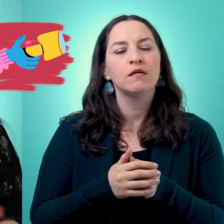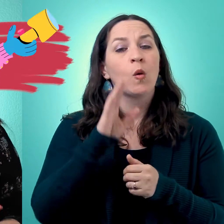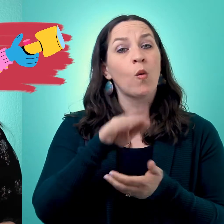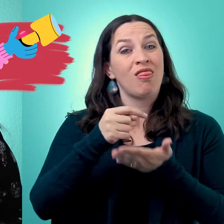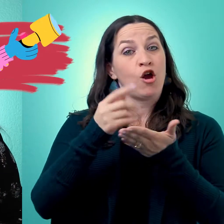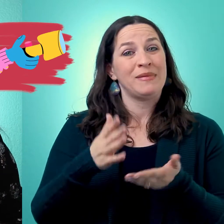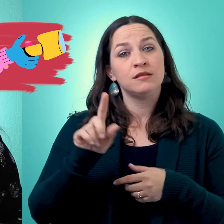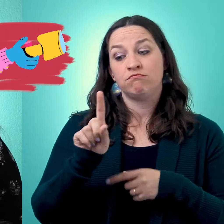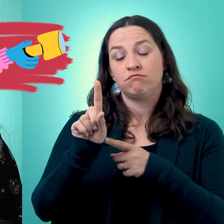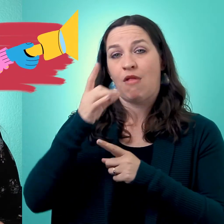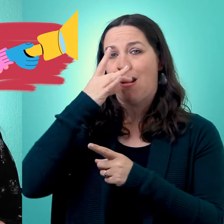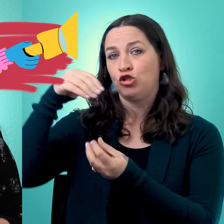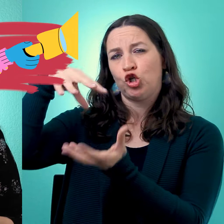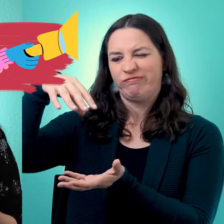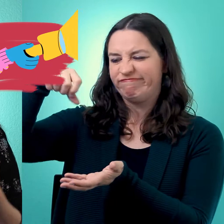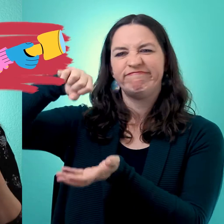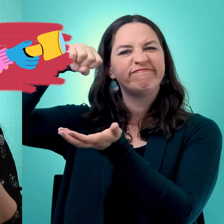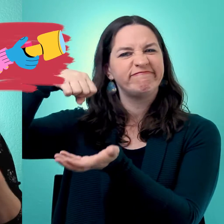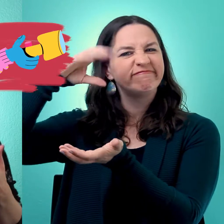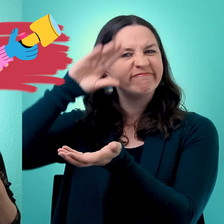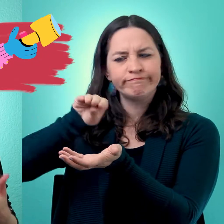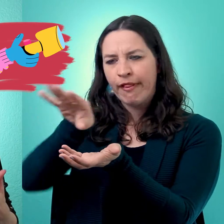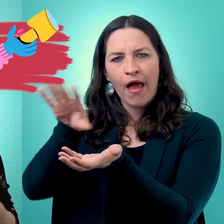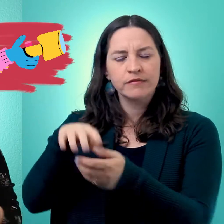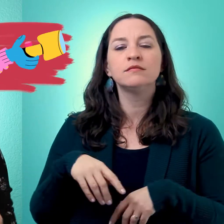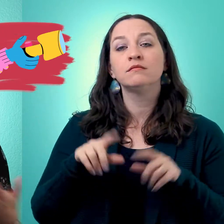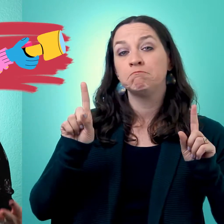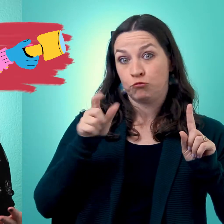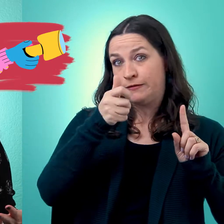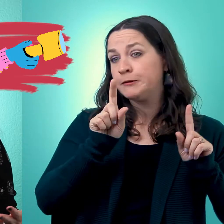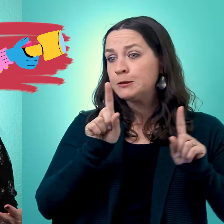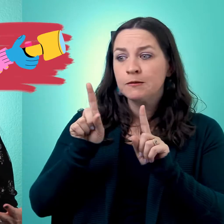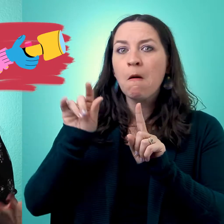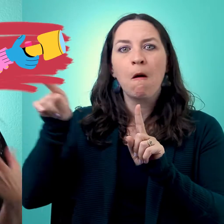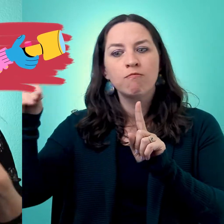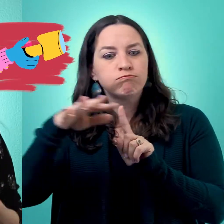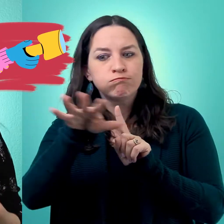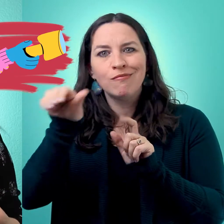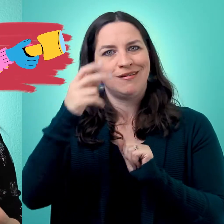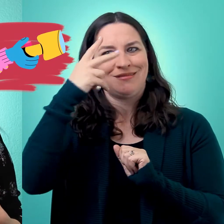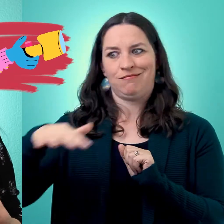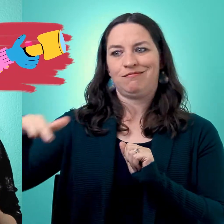lantern for you, that the therapist is helping to shine light on what's going on in your life so that you can see it better.